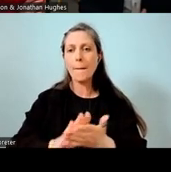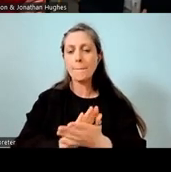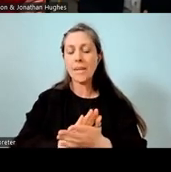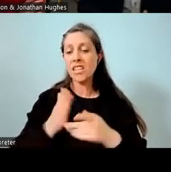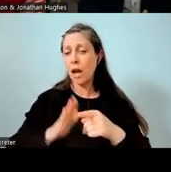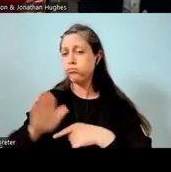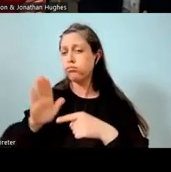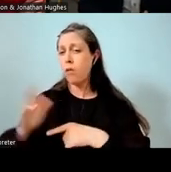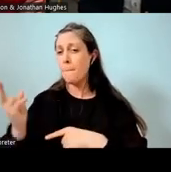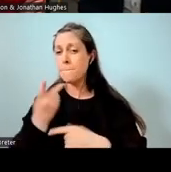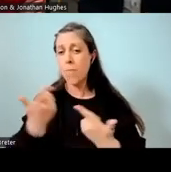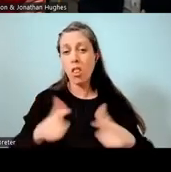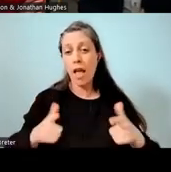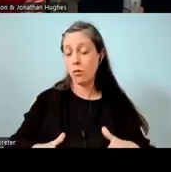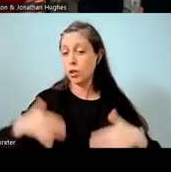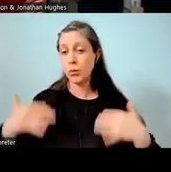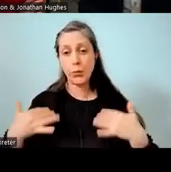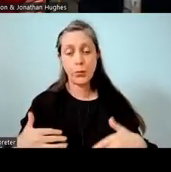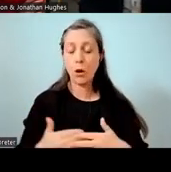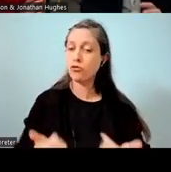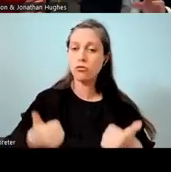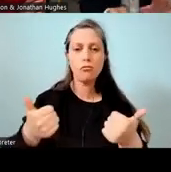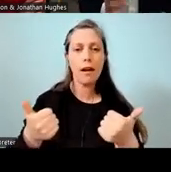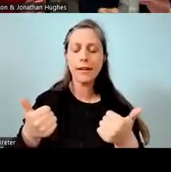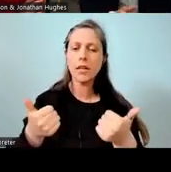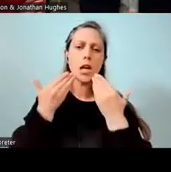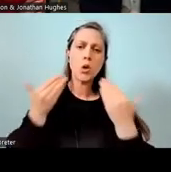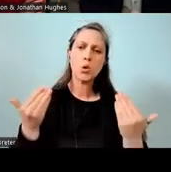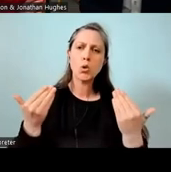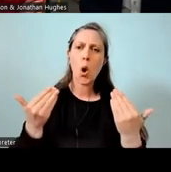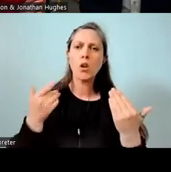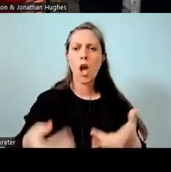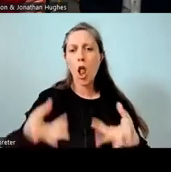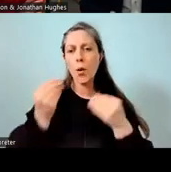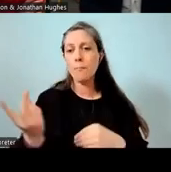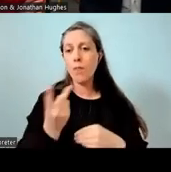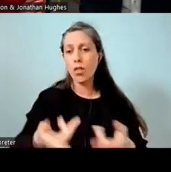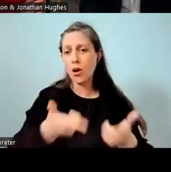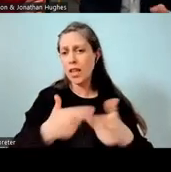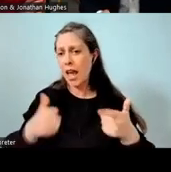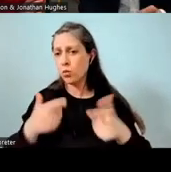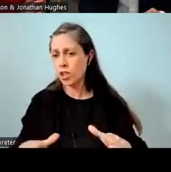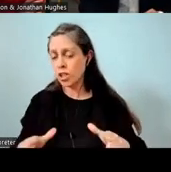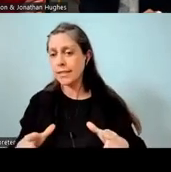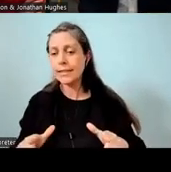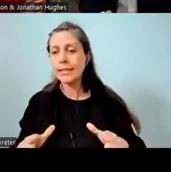in both languages really, which is really exciting, and obviously goes to show that learning those two languages and obviously learning a full immersion